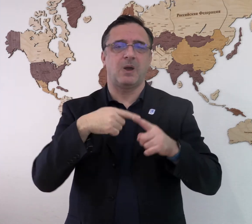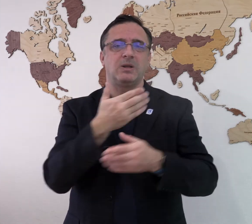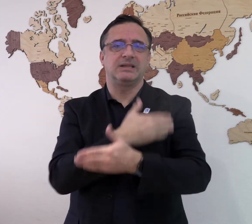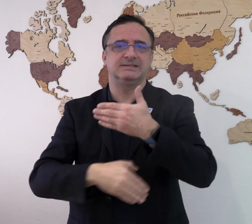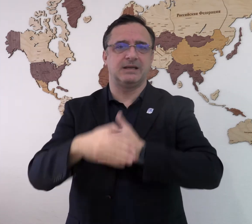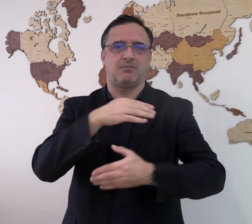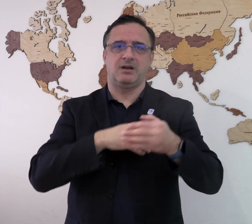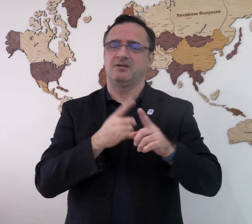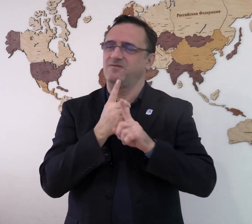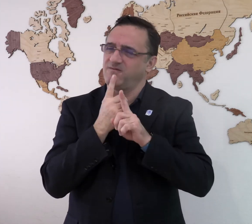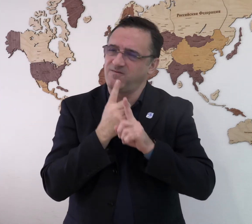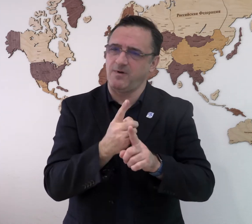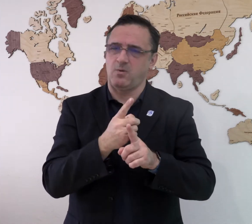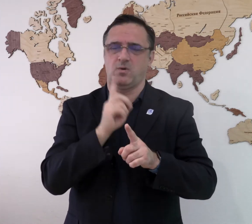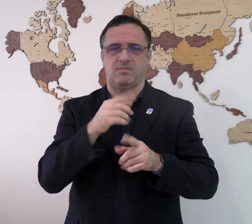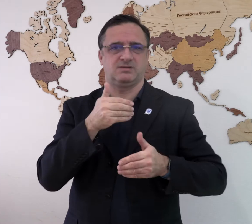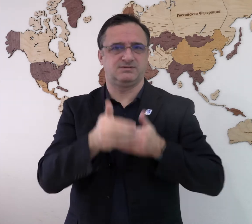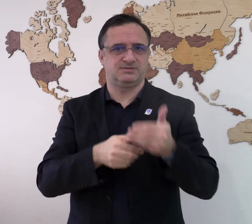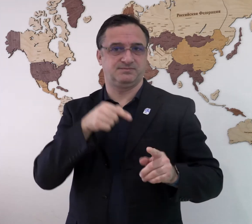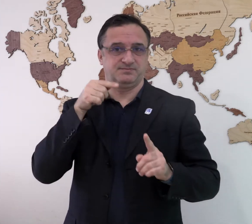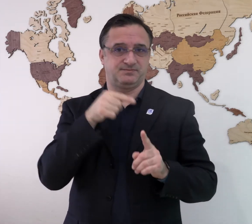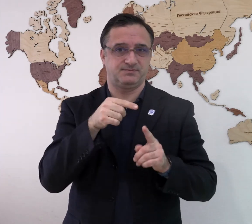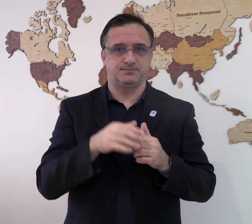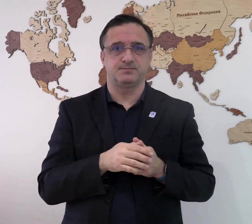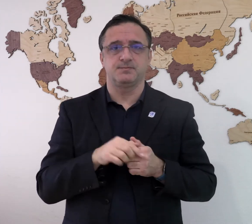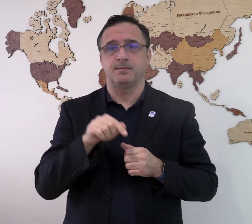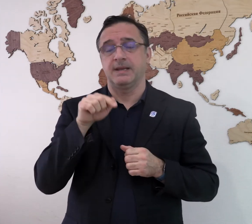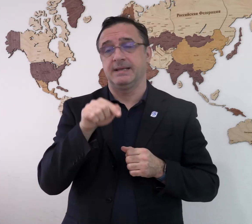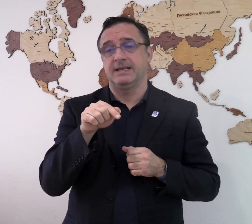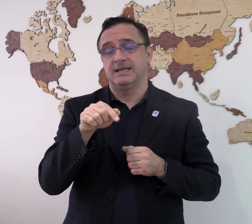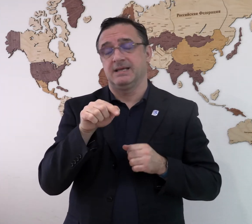of the UN Convention on the Rights of Persons with Disabilities.